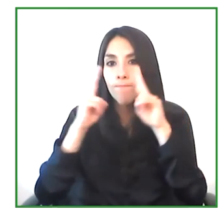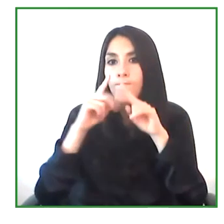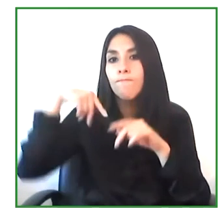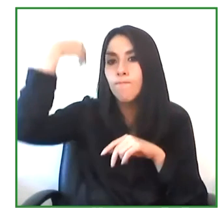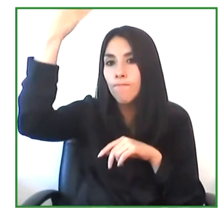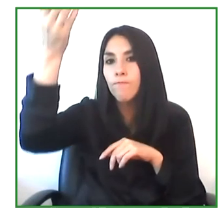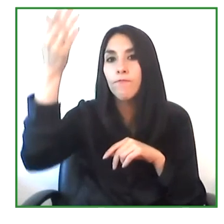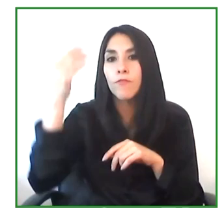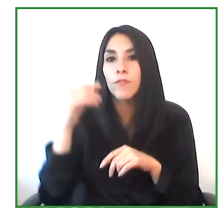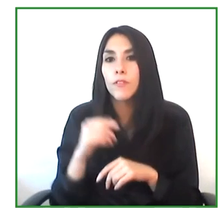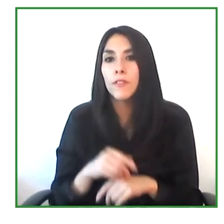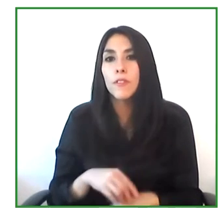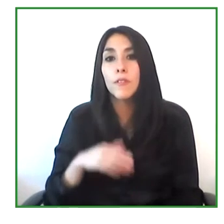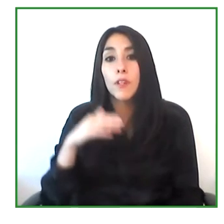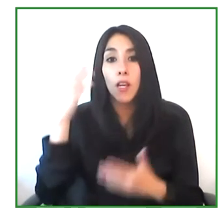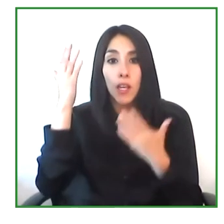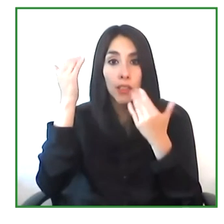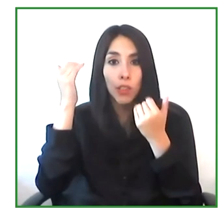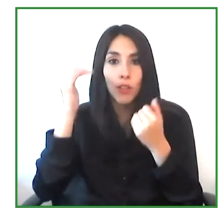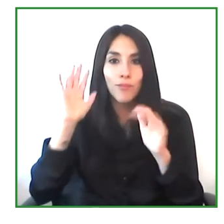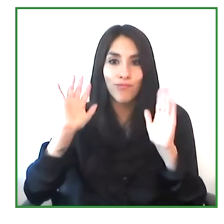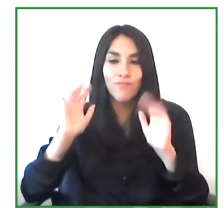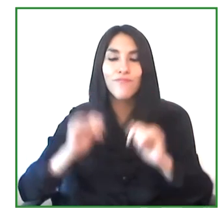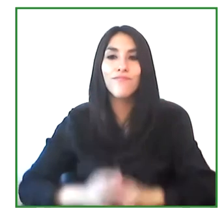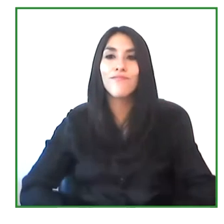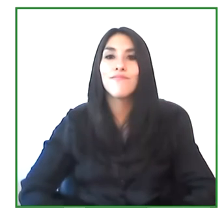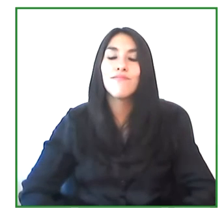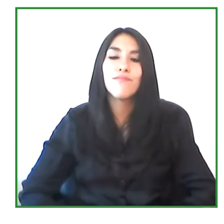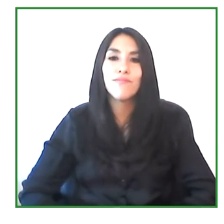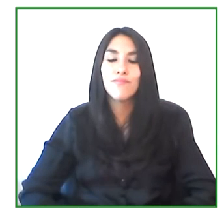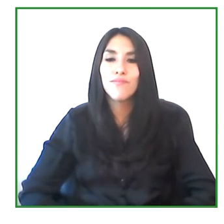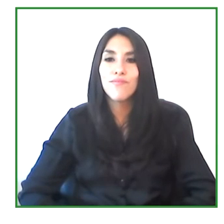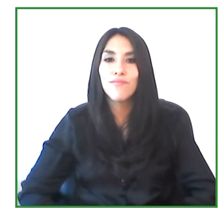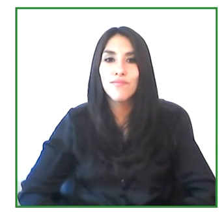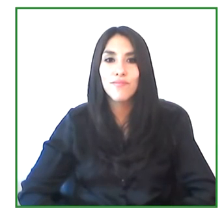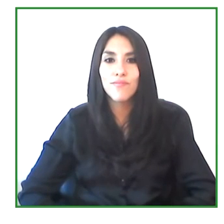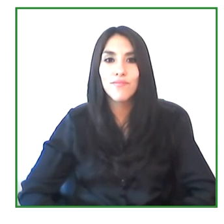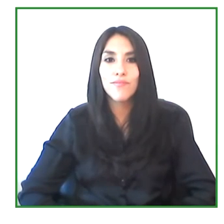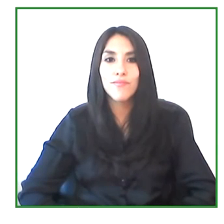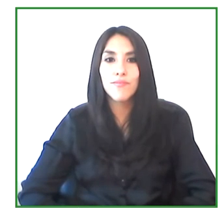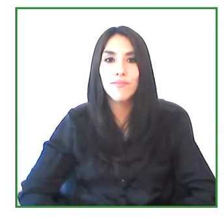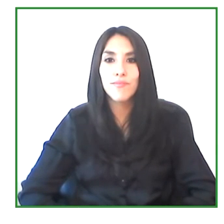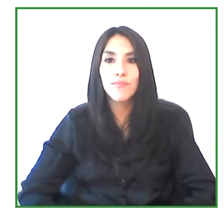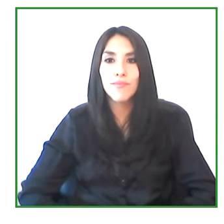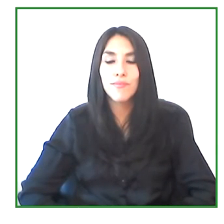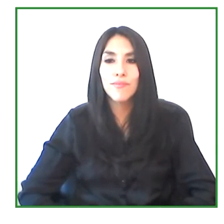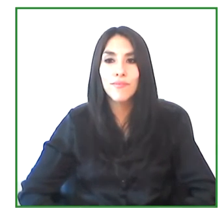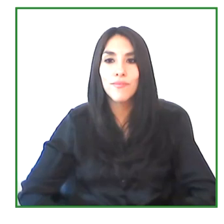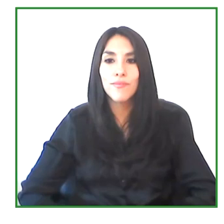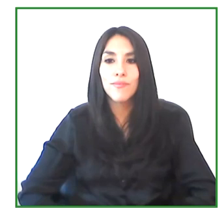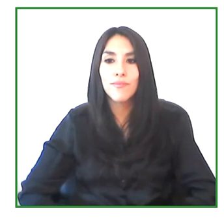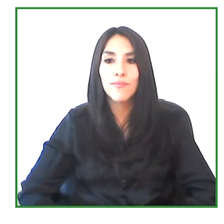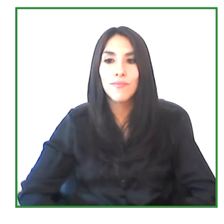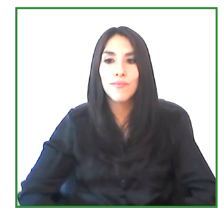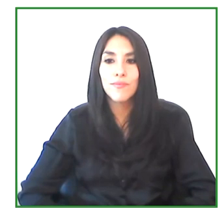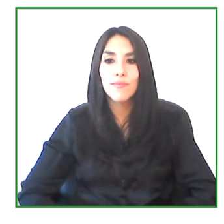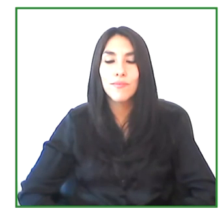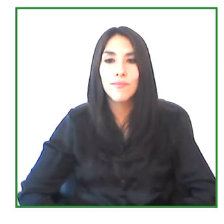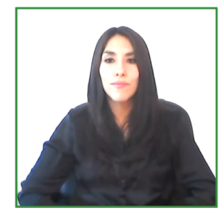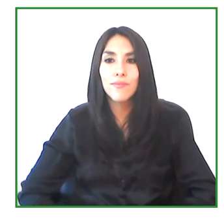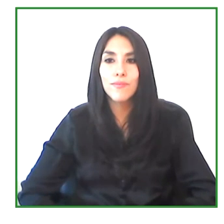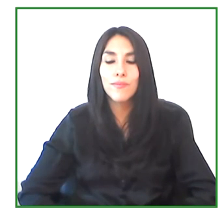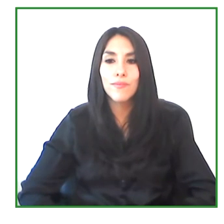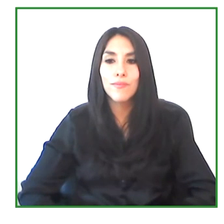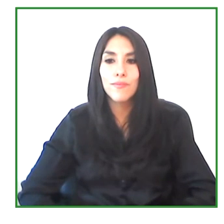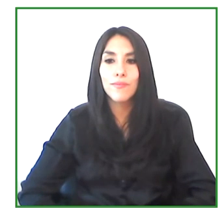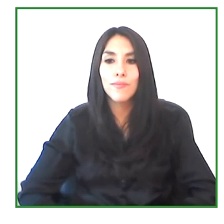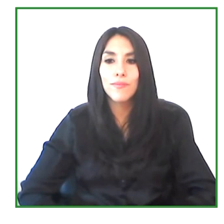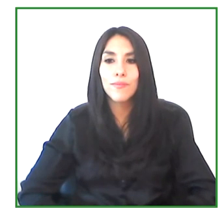Thank you very much.